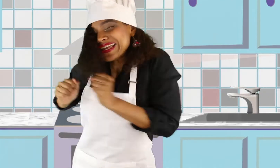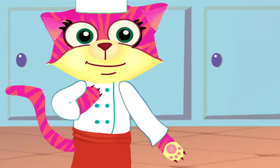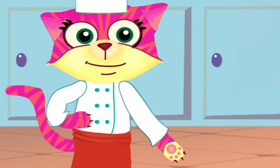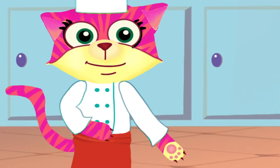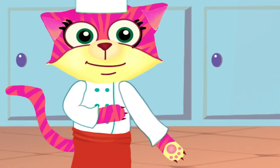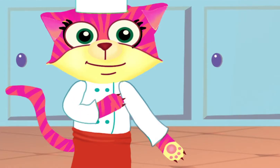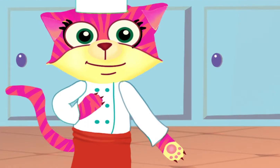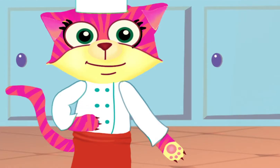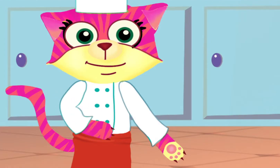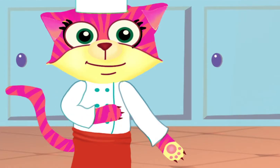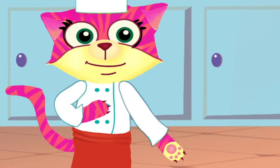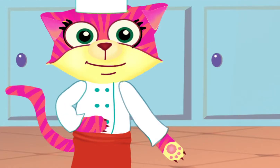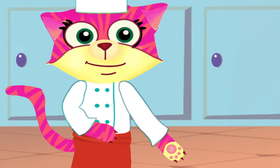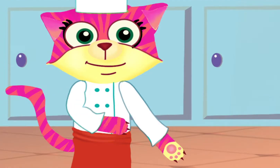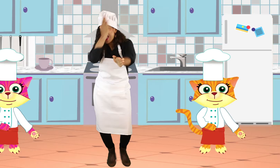and blend it straight down.